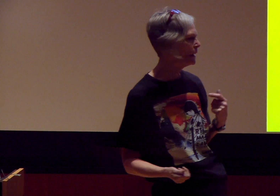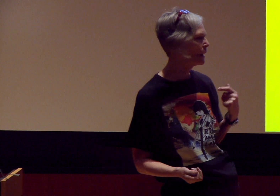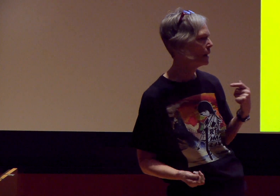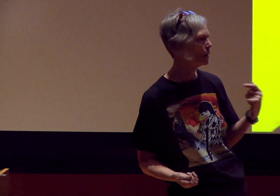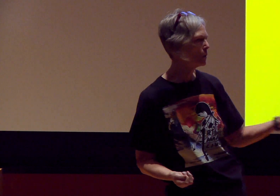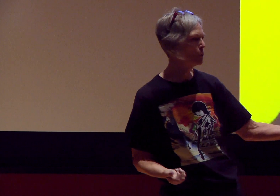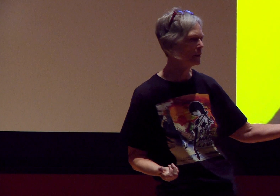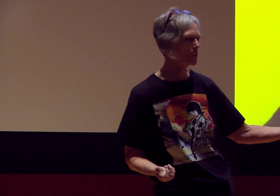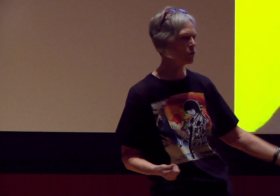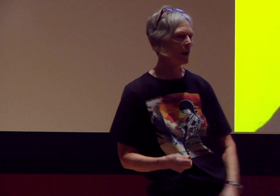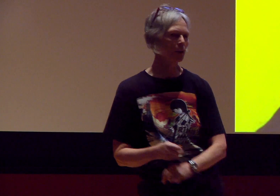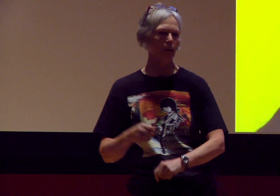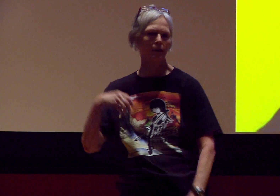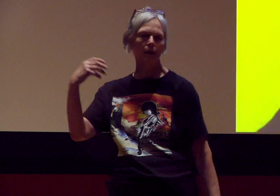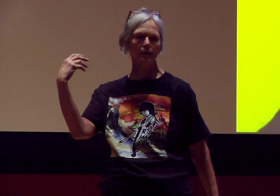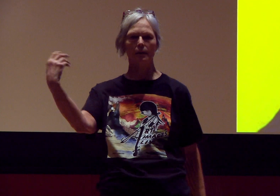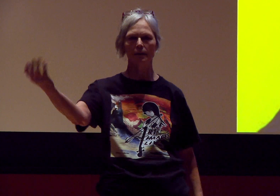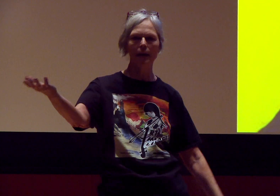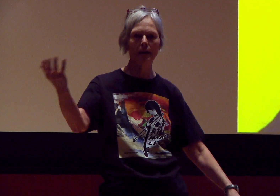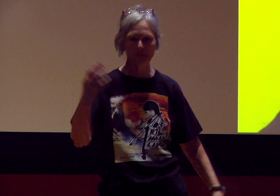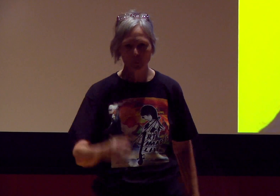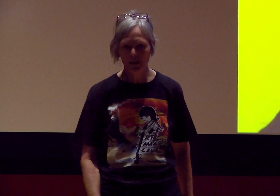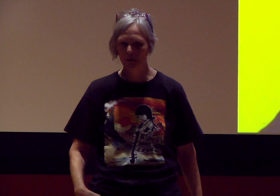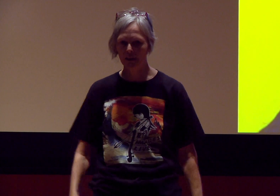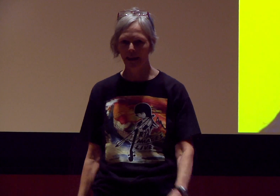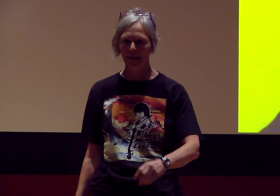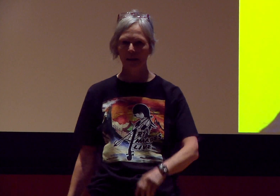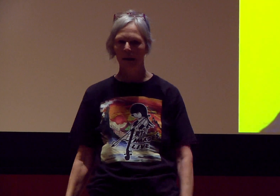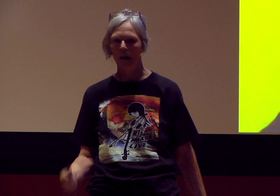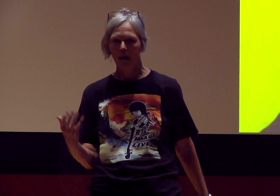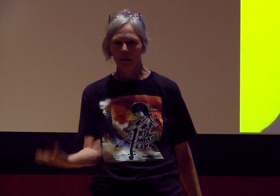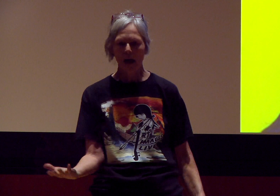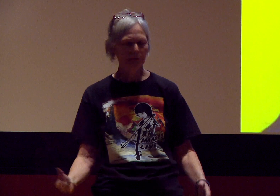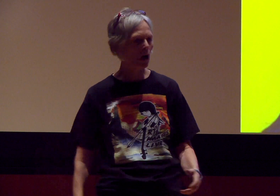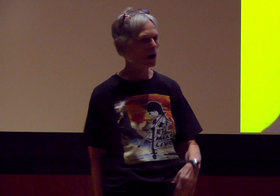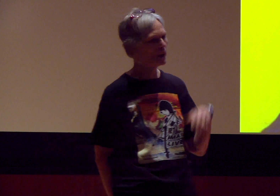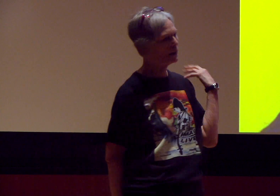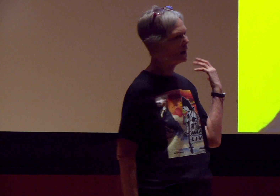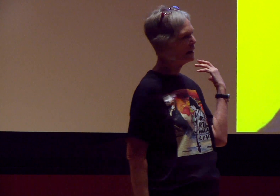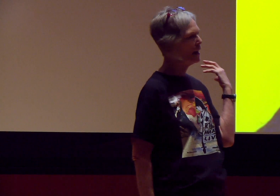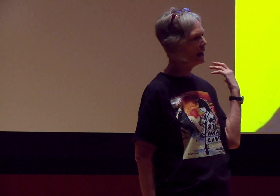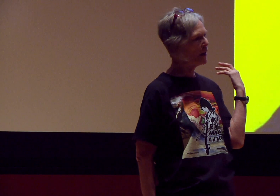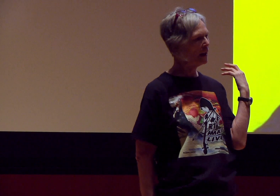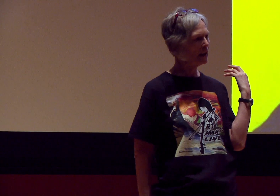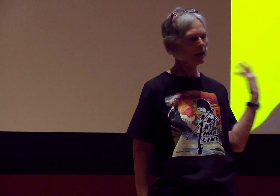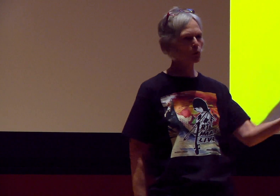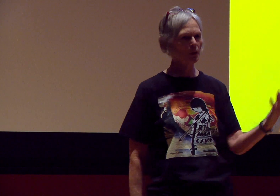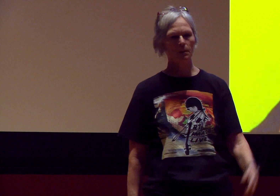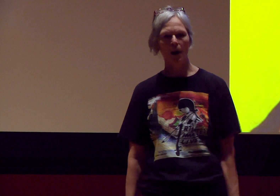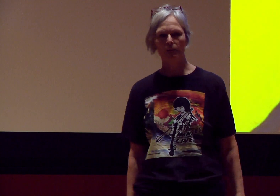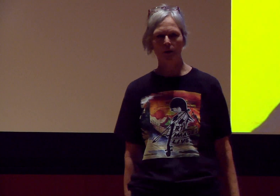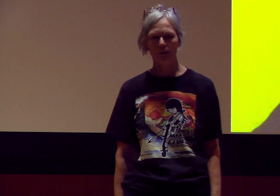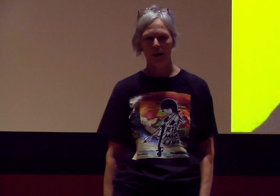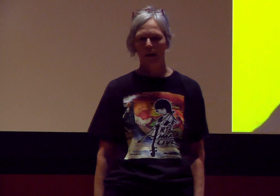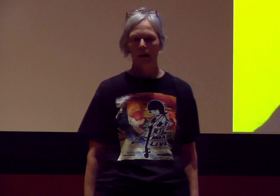and I got a Windows 7 with another, and now I have a Windows 10 laptop, and I have an Android smartphone.